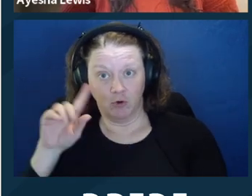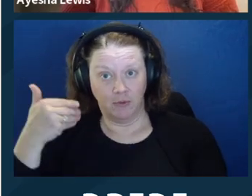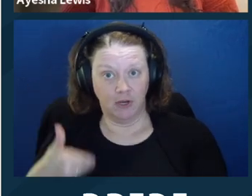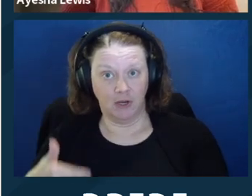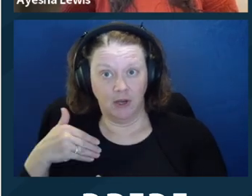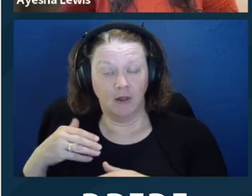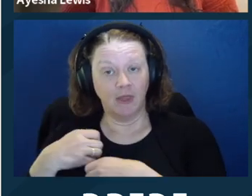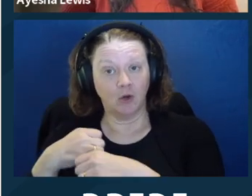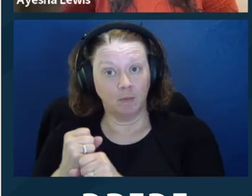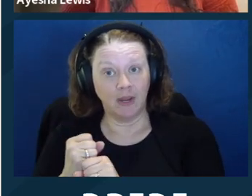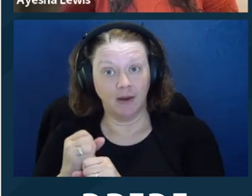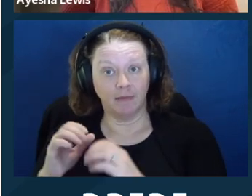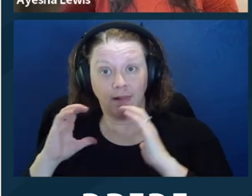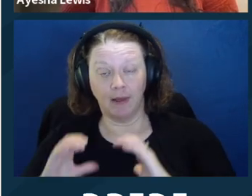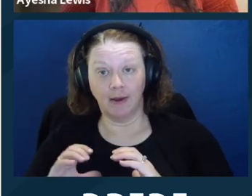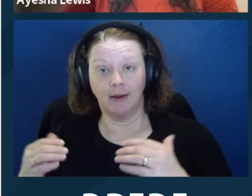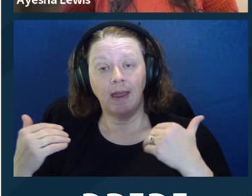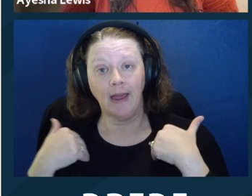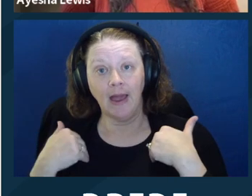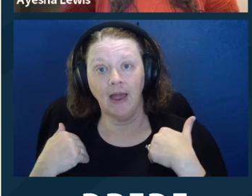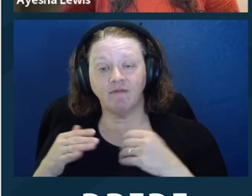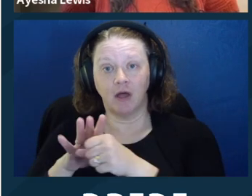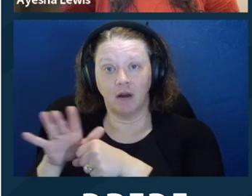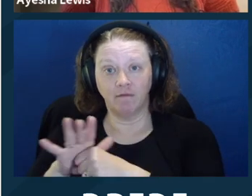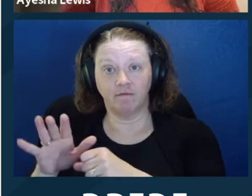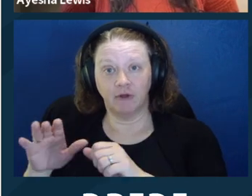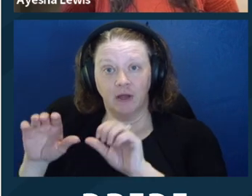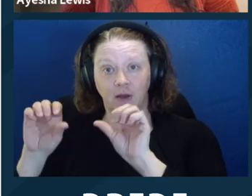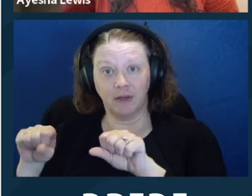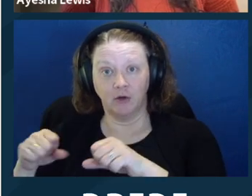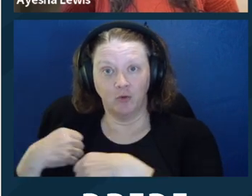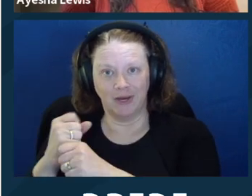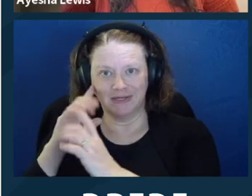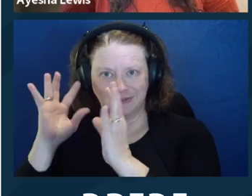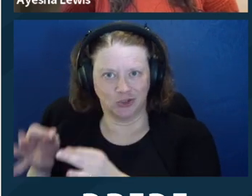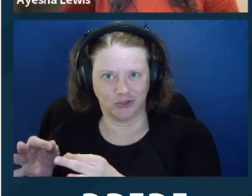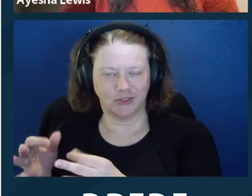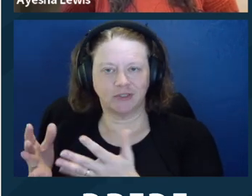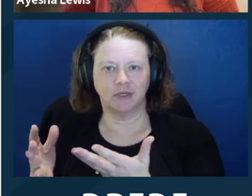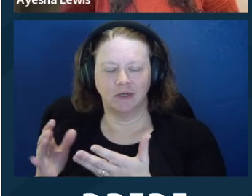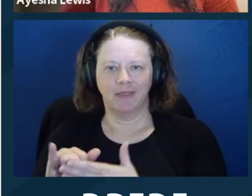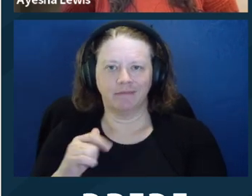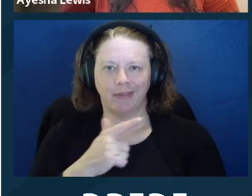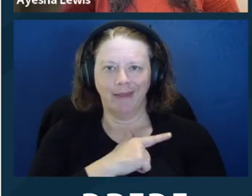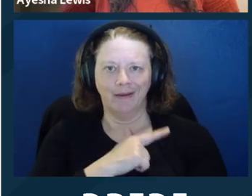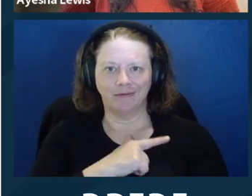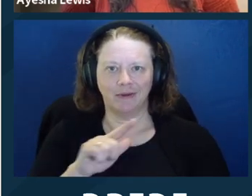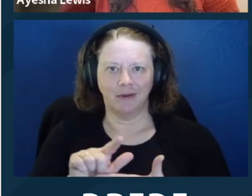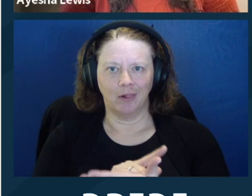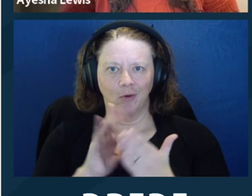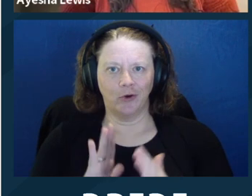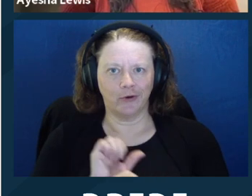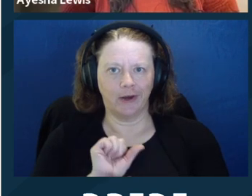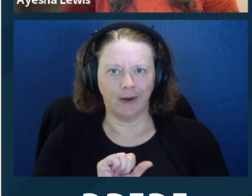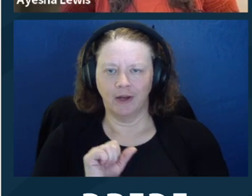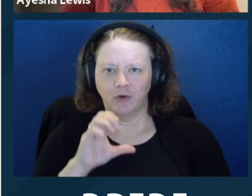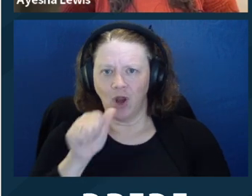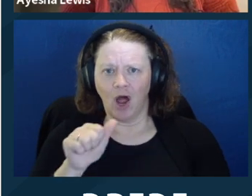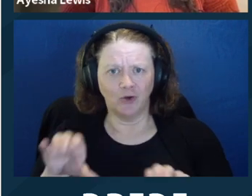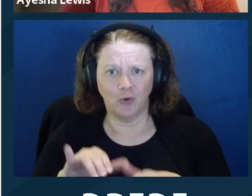a potential supports are available that could make the client have enough capacity.